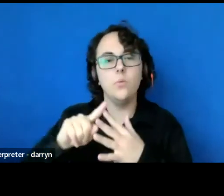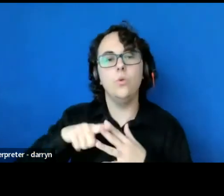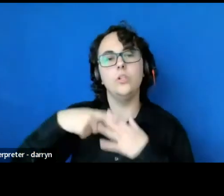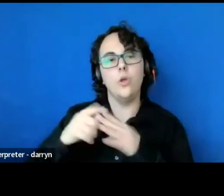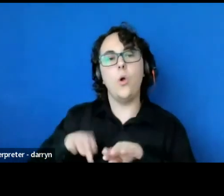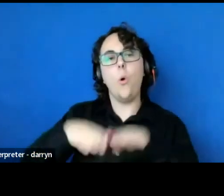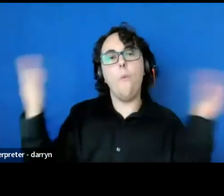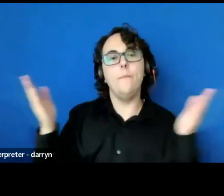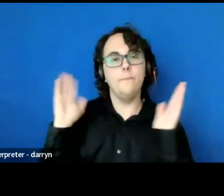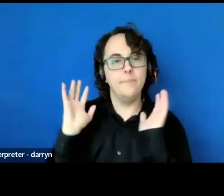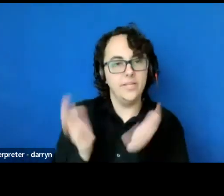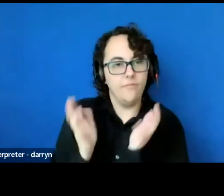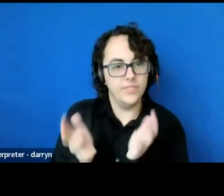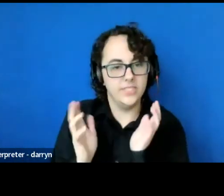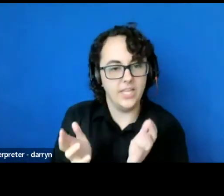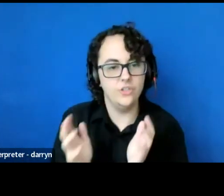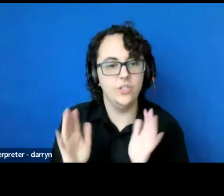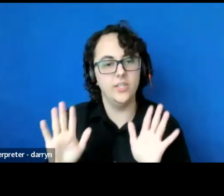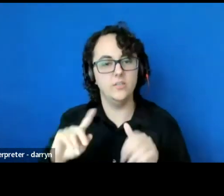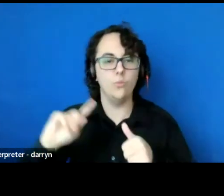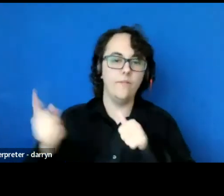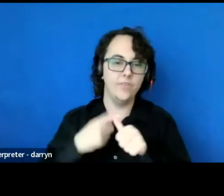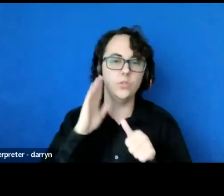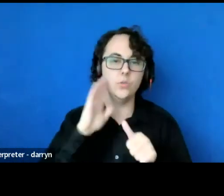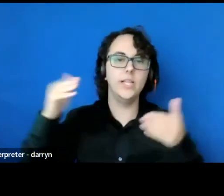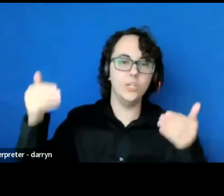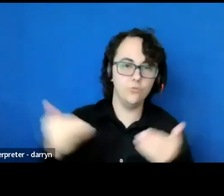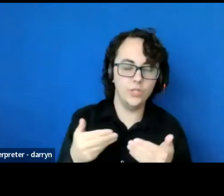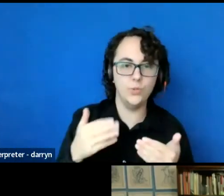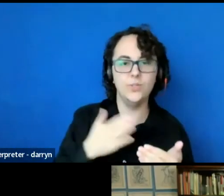And first introducing my cousin, Xavier Cortada,